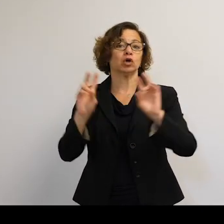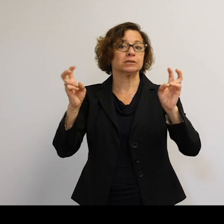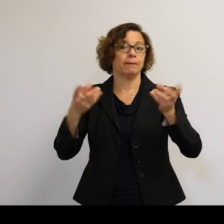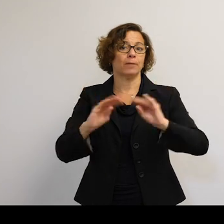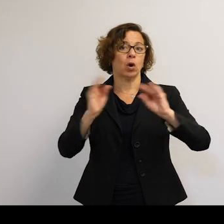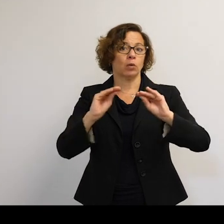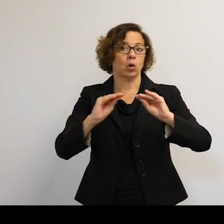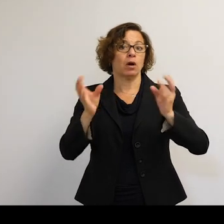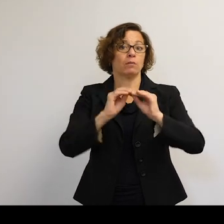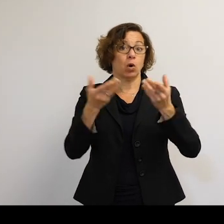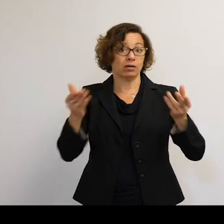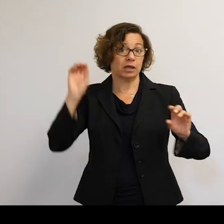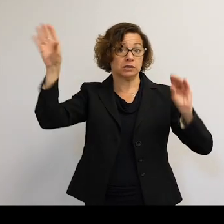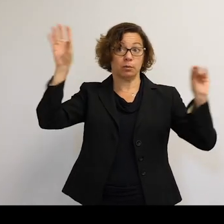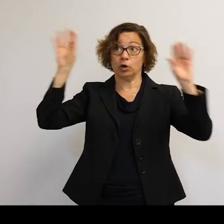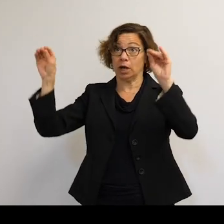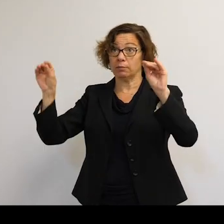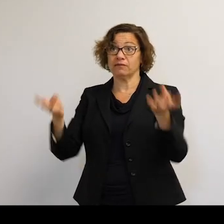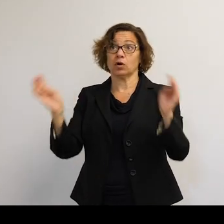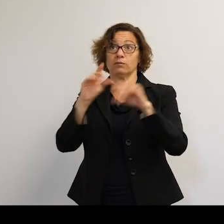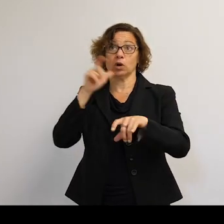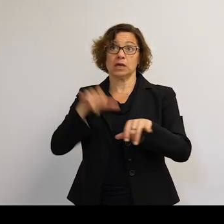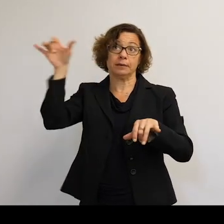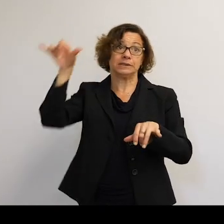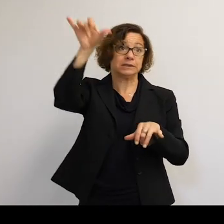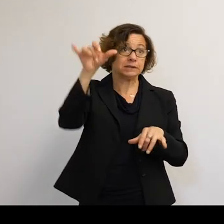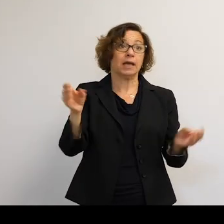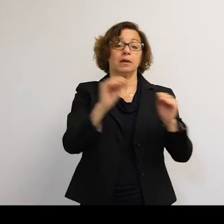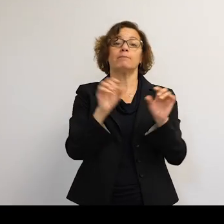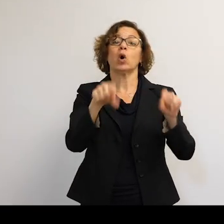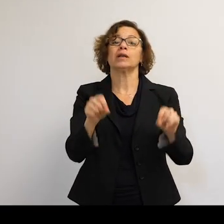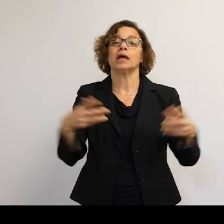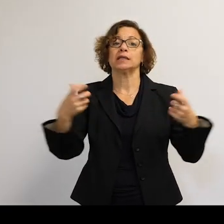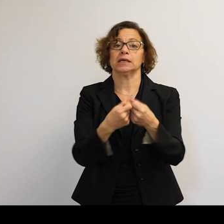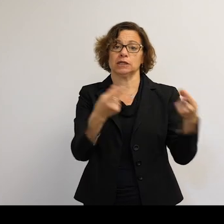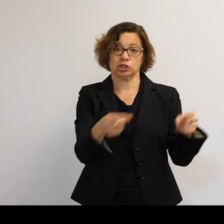It's the more objects you have for a longer period of time, the more likely those collisions are.